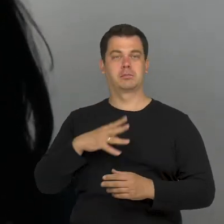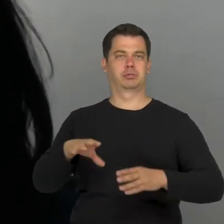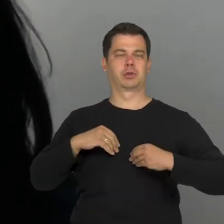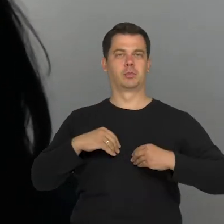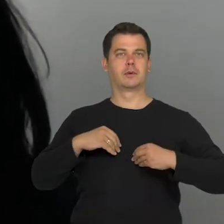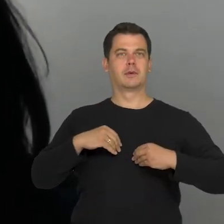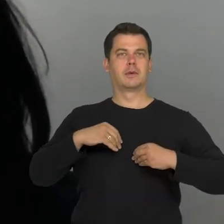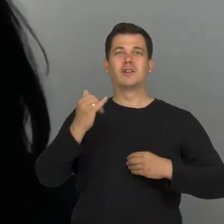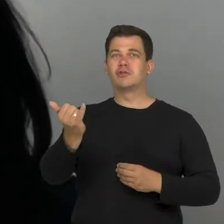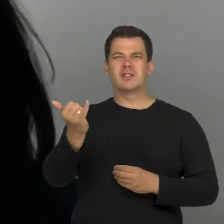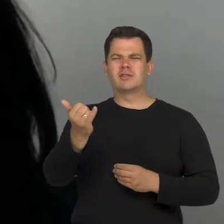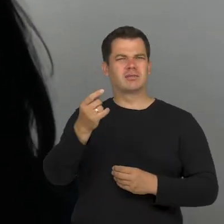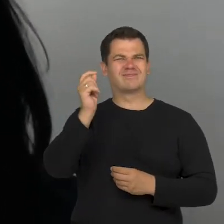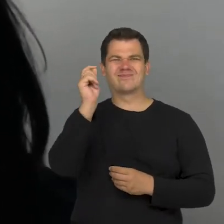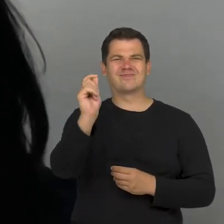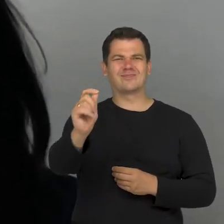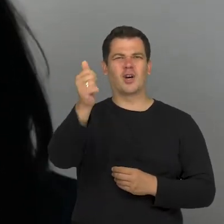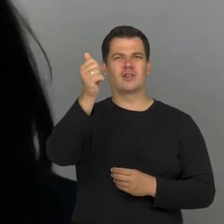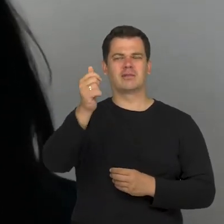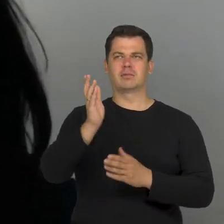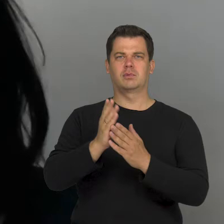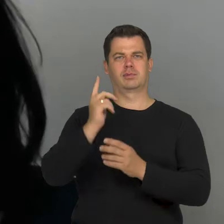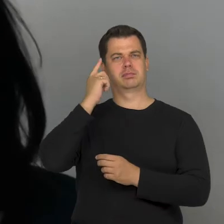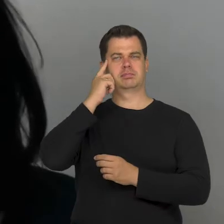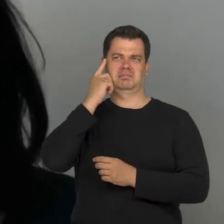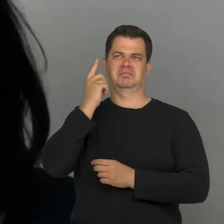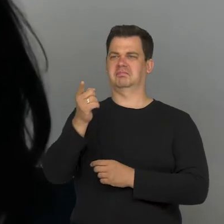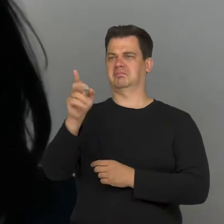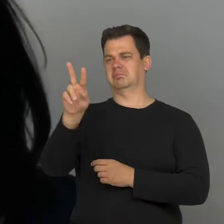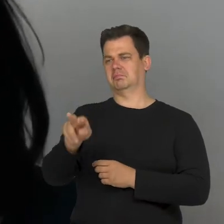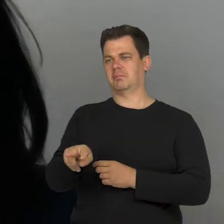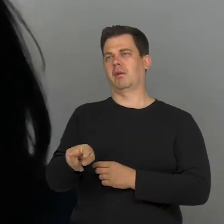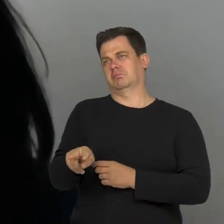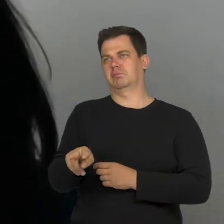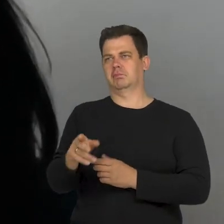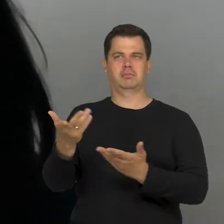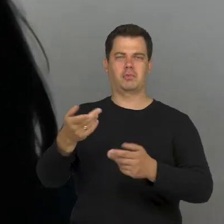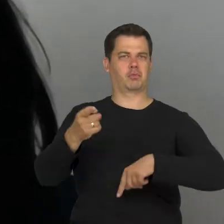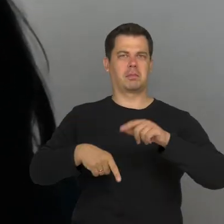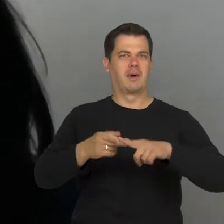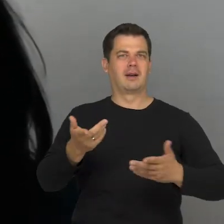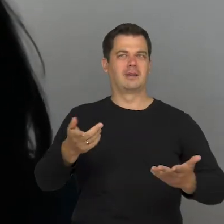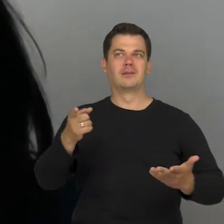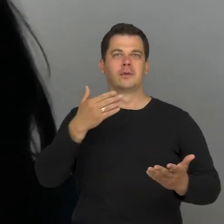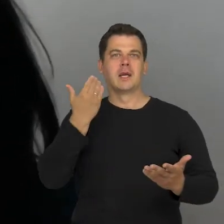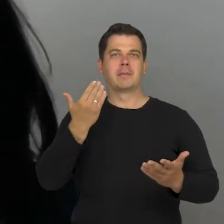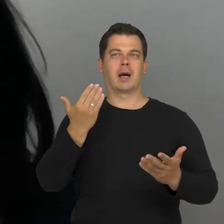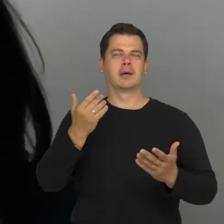Children quickly accept that image and they don't question it.